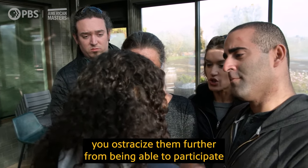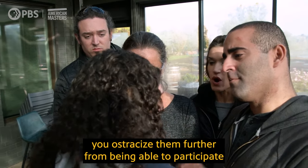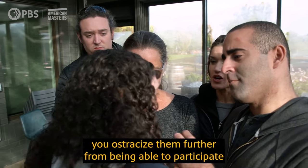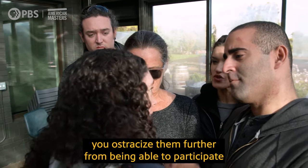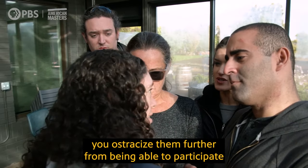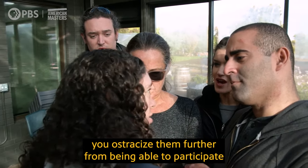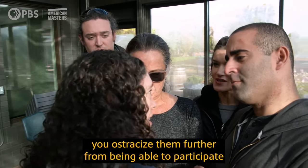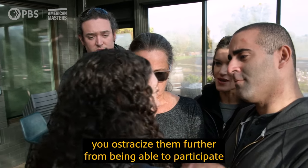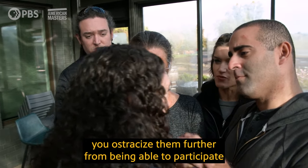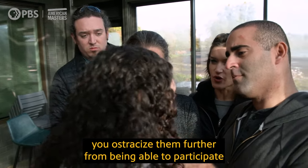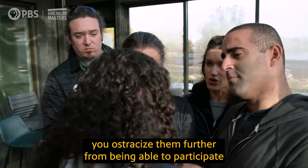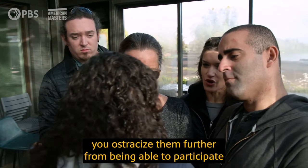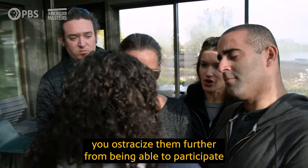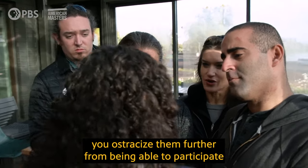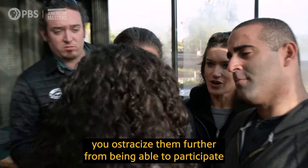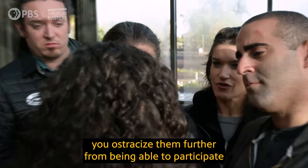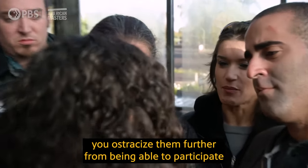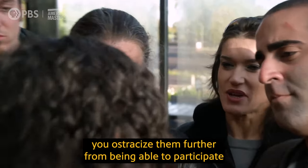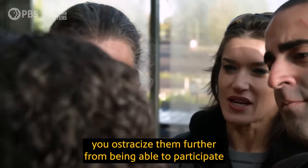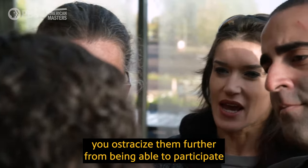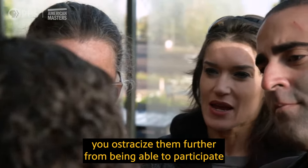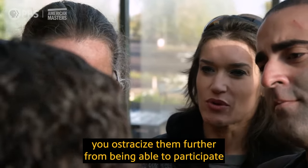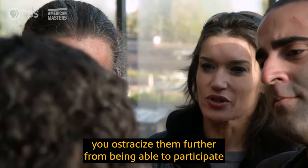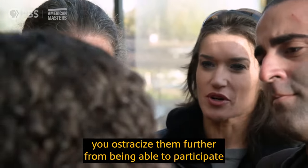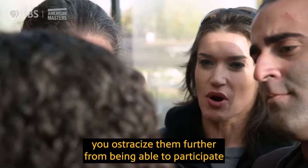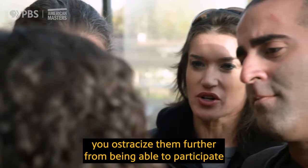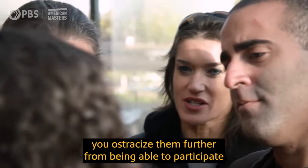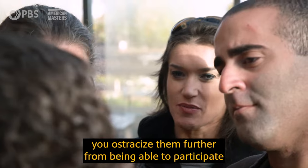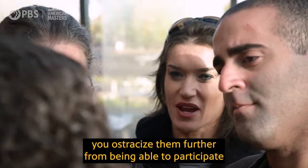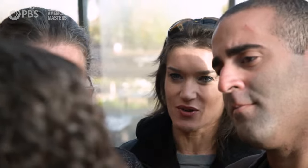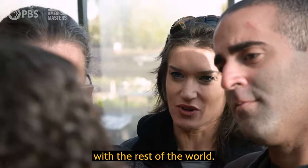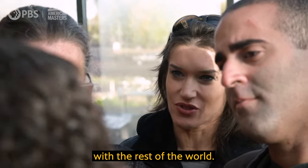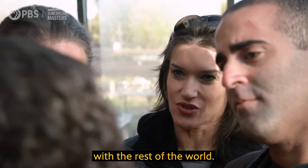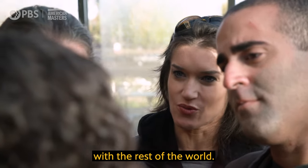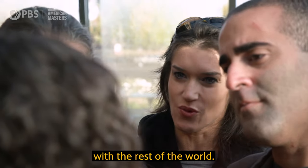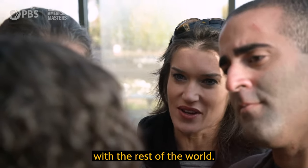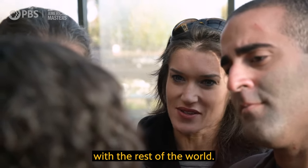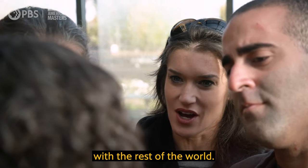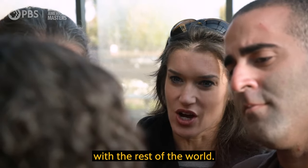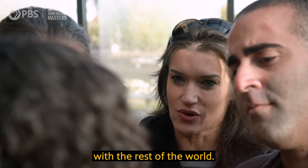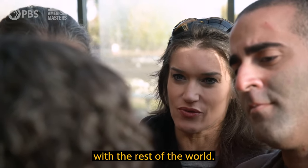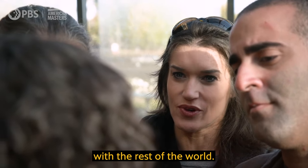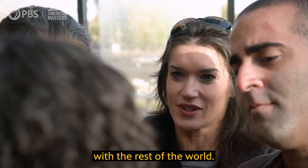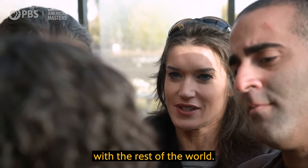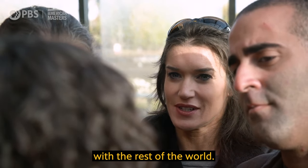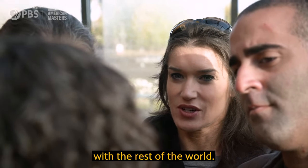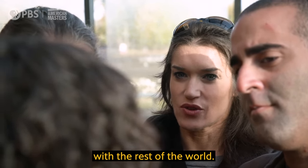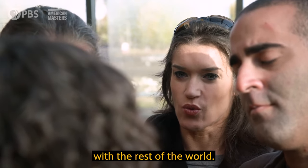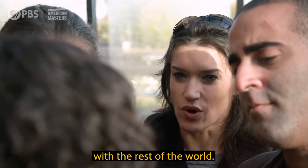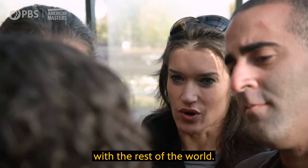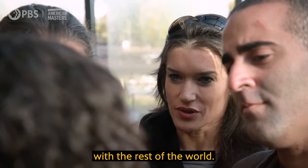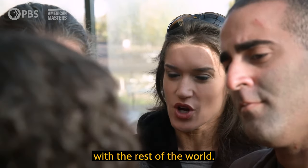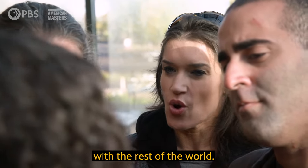you ostracize them further from being able to participate with the rest of the world.